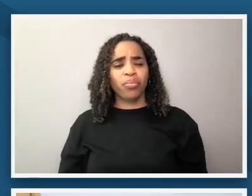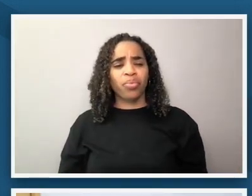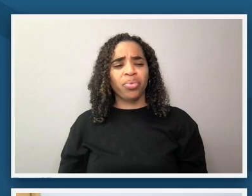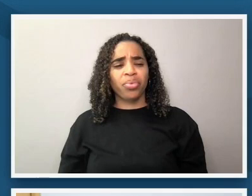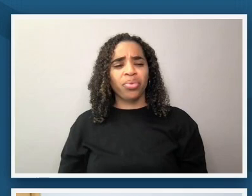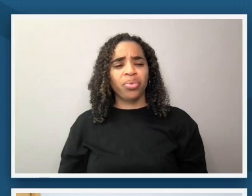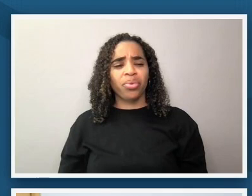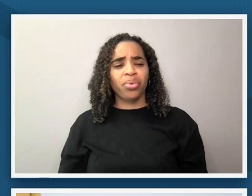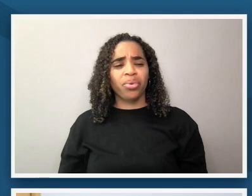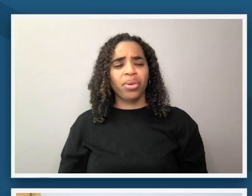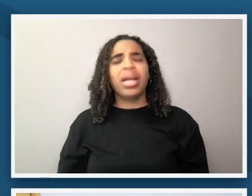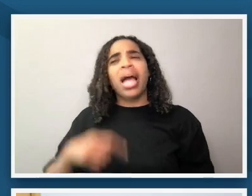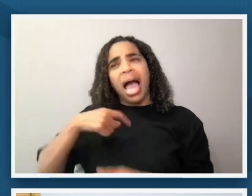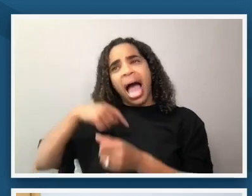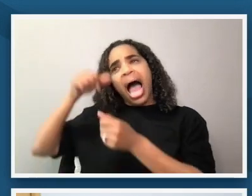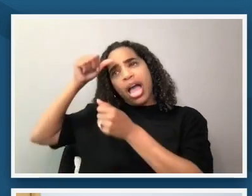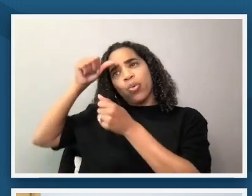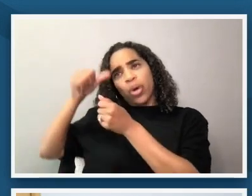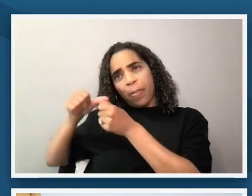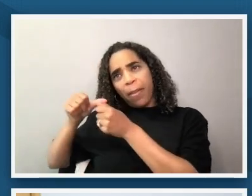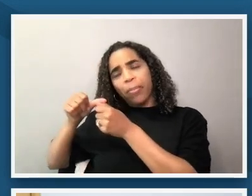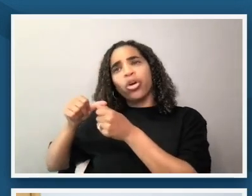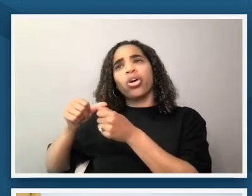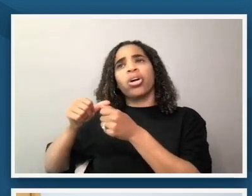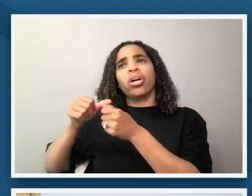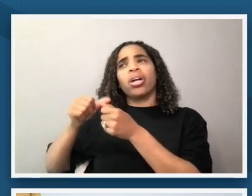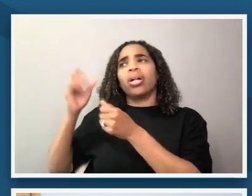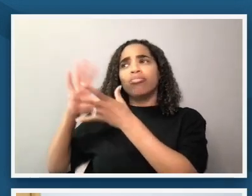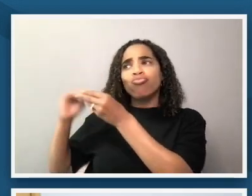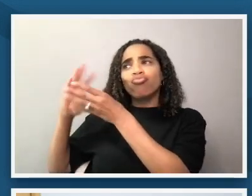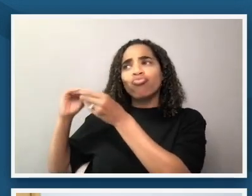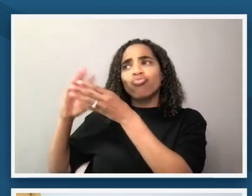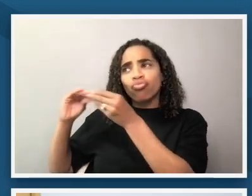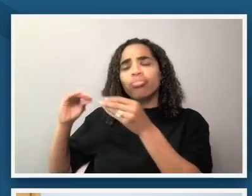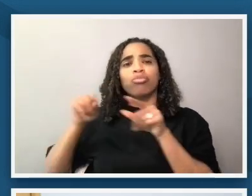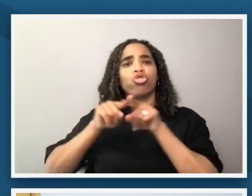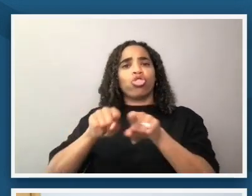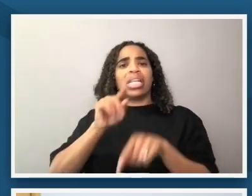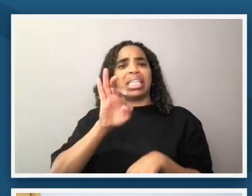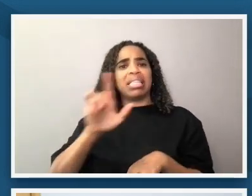heard about the movement of the children in the civil rights movement